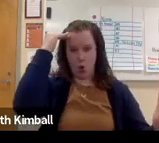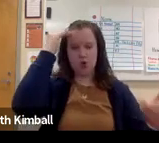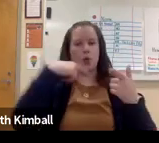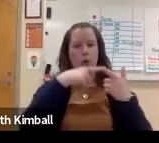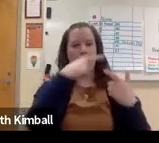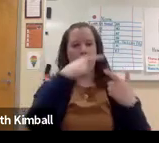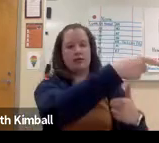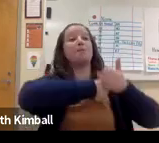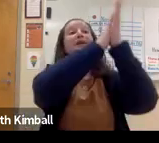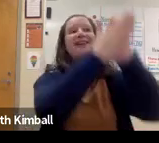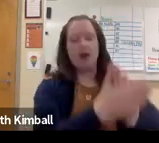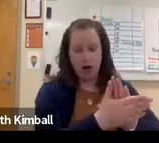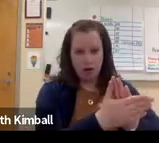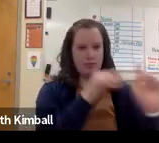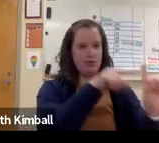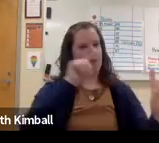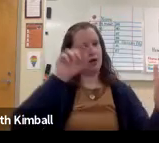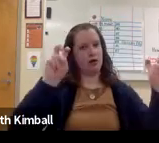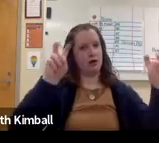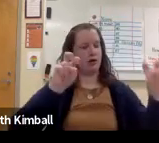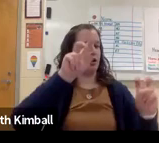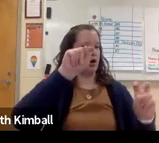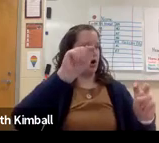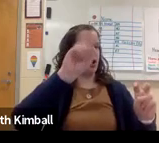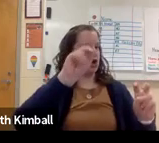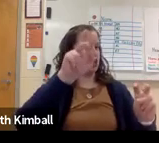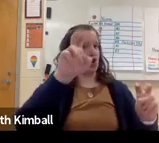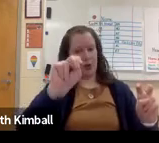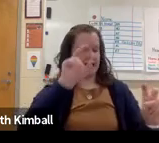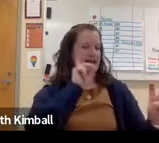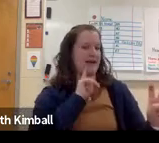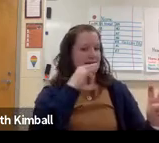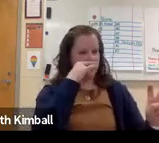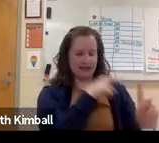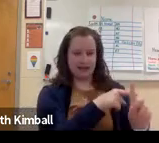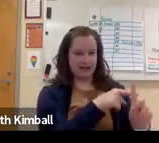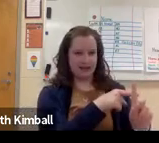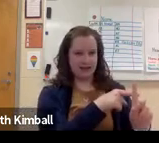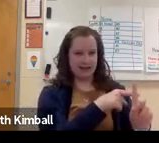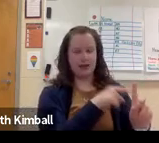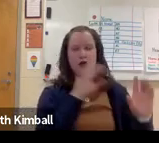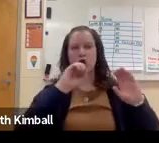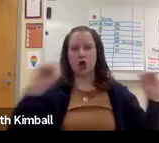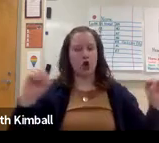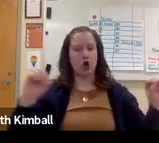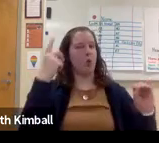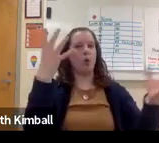I want to work with the deaf kid, I wouldn't choose that student. I would choose someone else who would